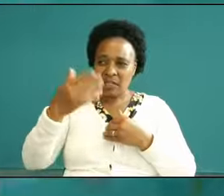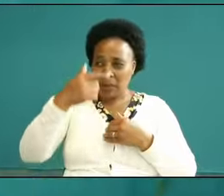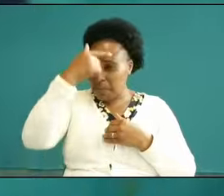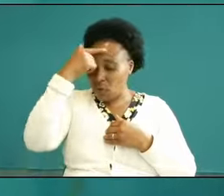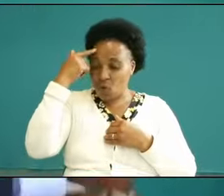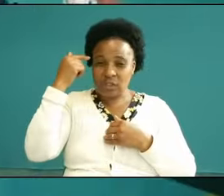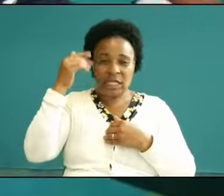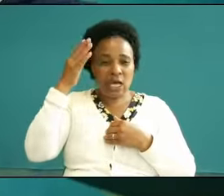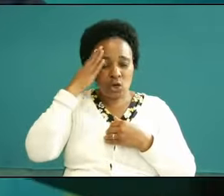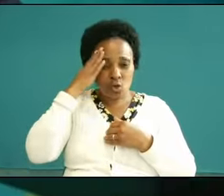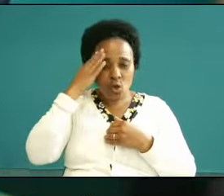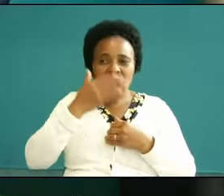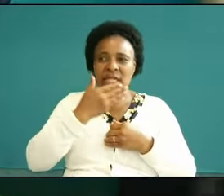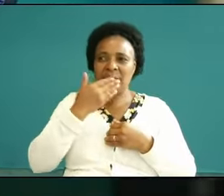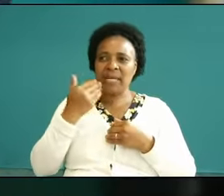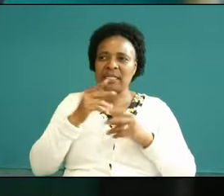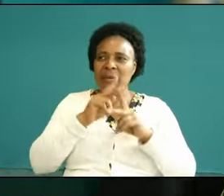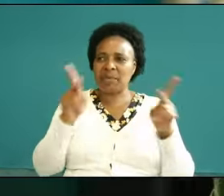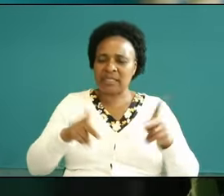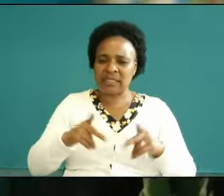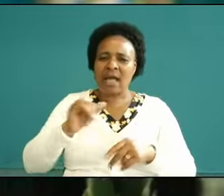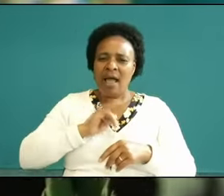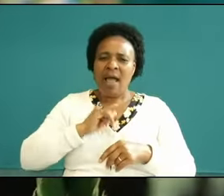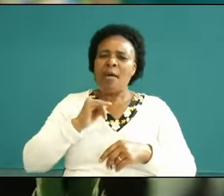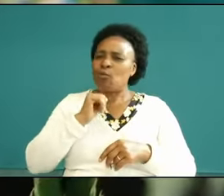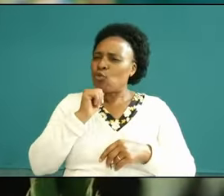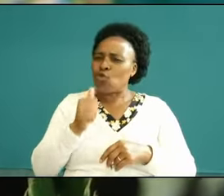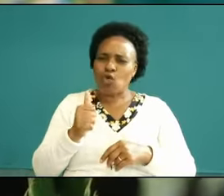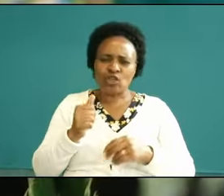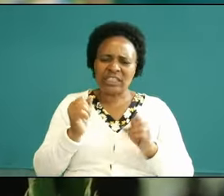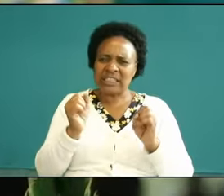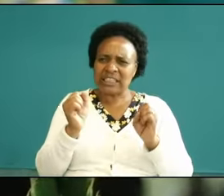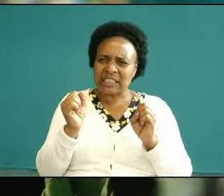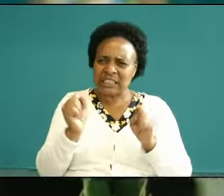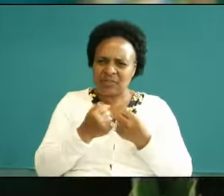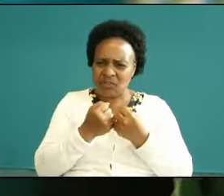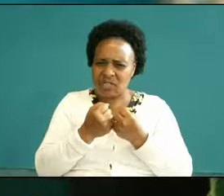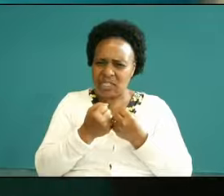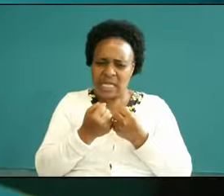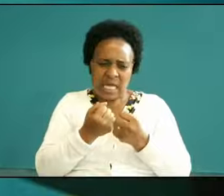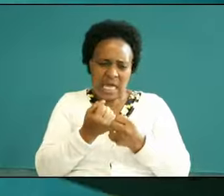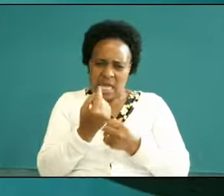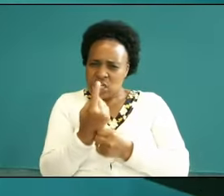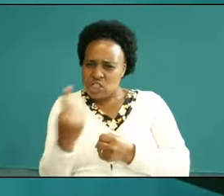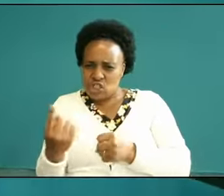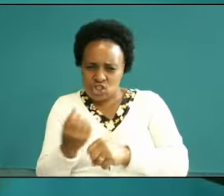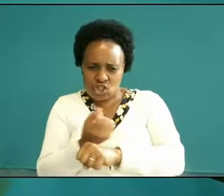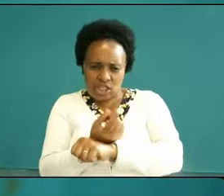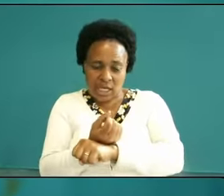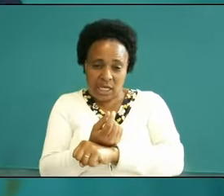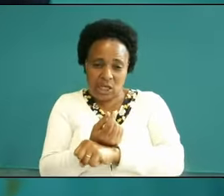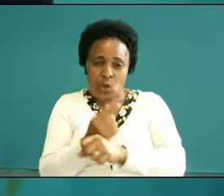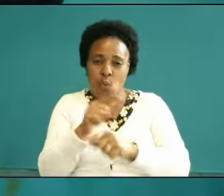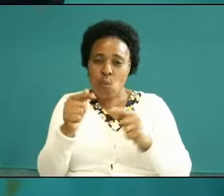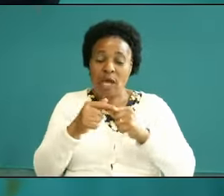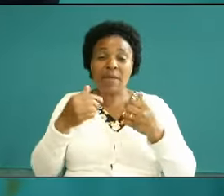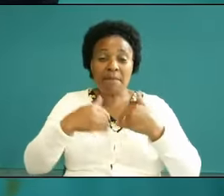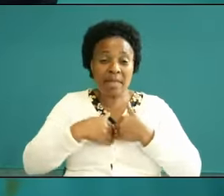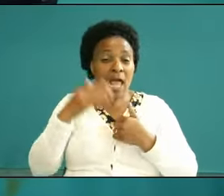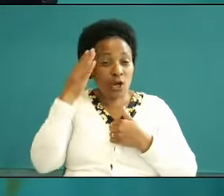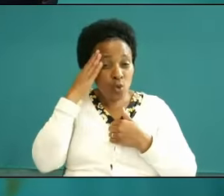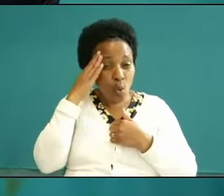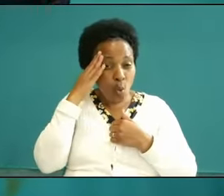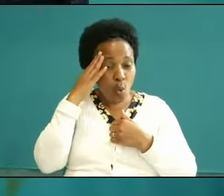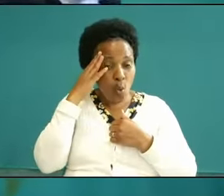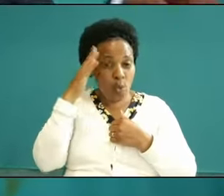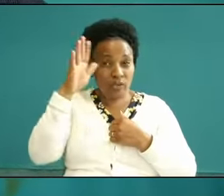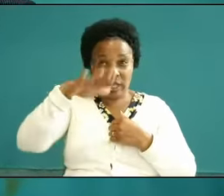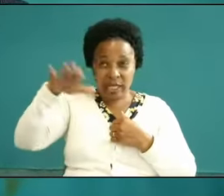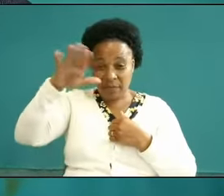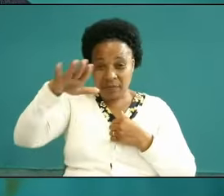the bad is Ving and I am not safe even a single second when I am outside of the Ring of the spirit